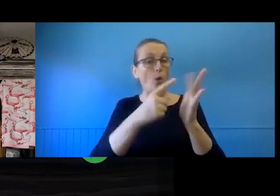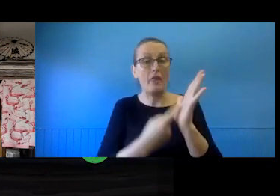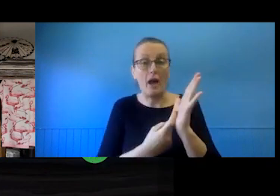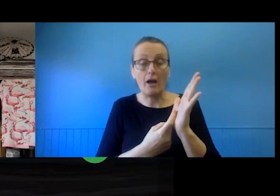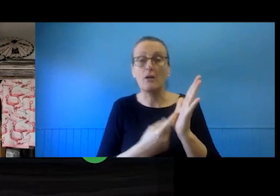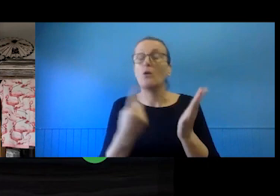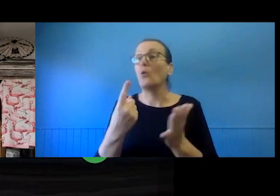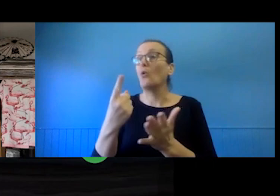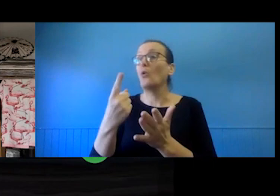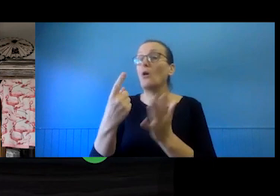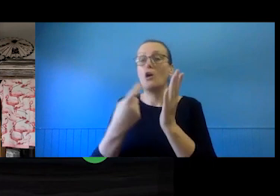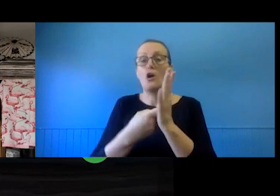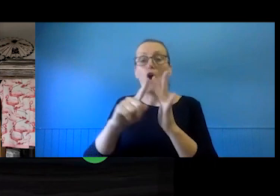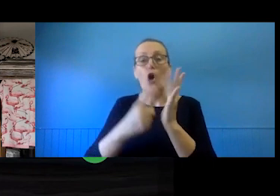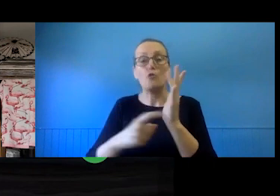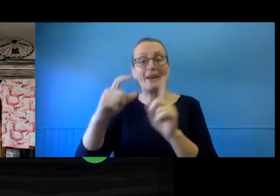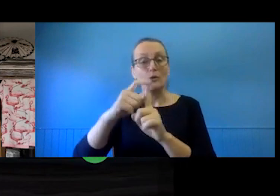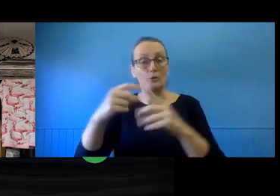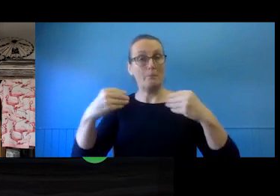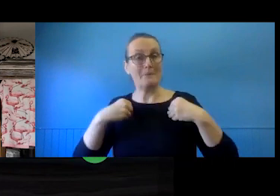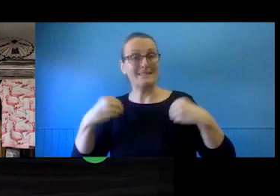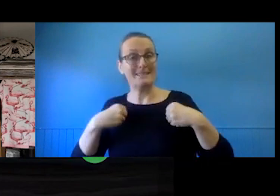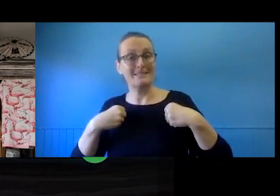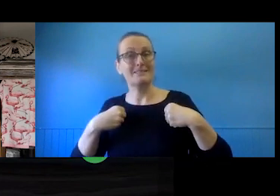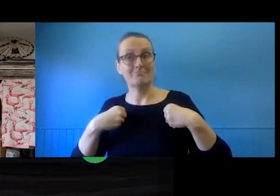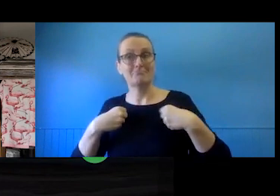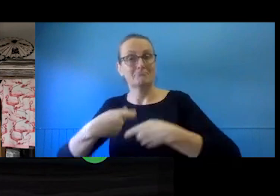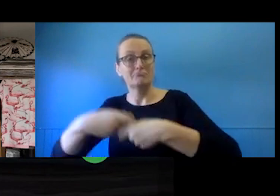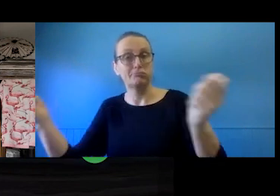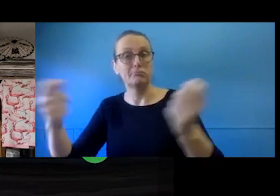music on behalf of a band or solo musician, or a news organisation or